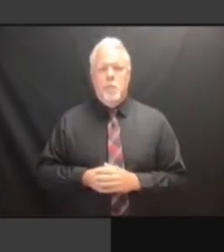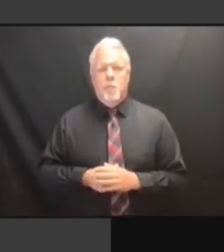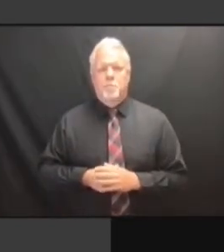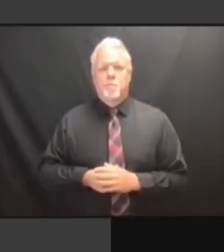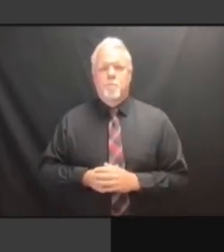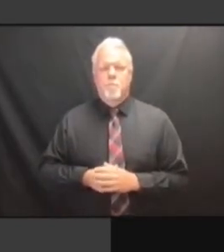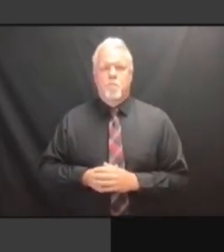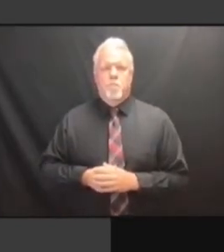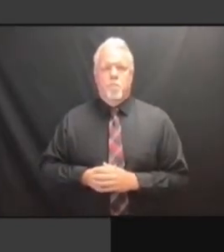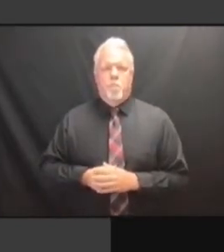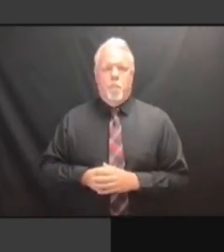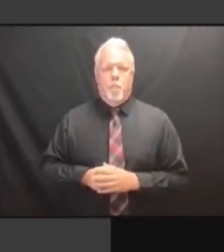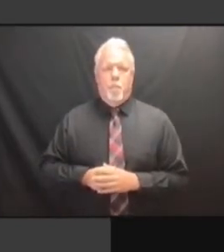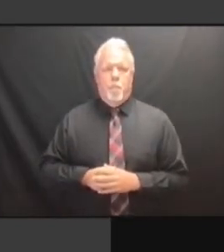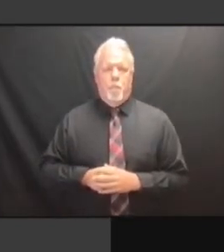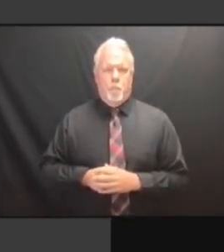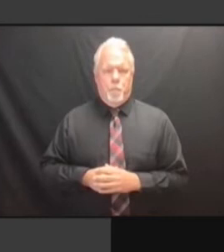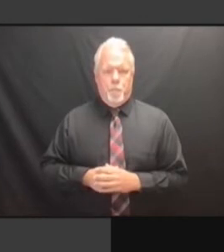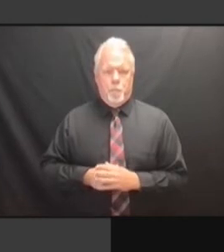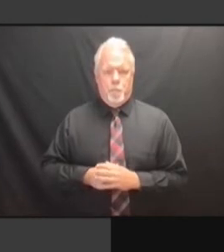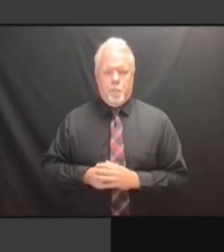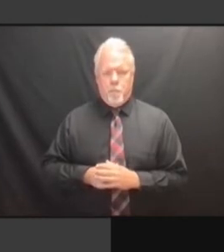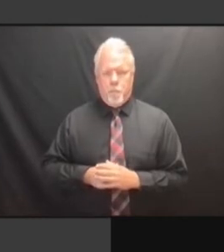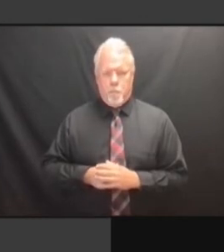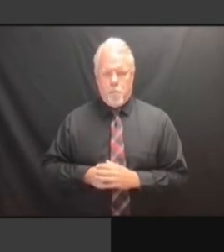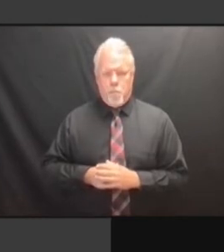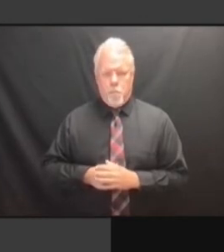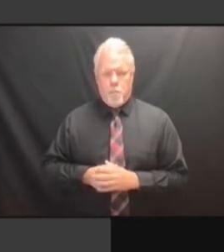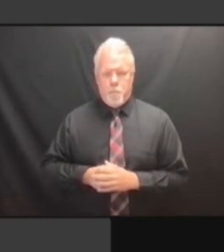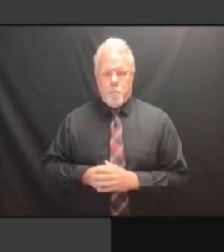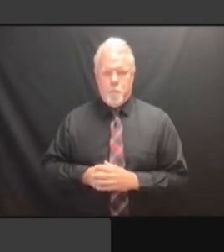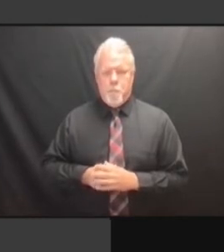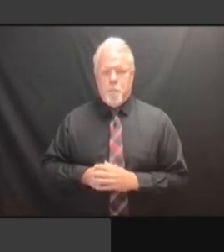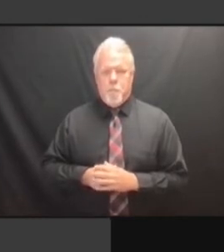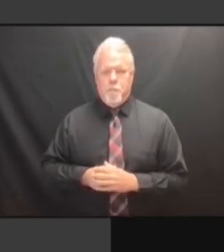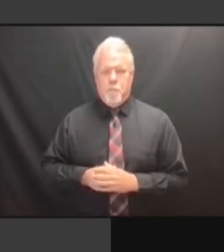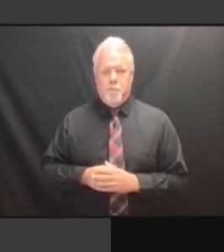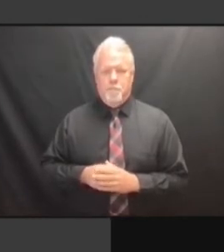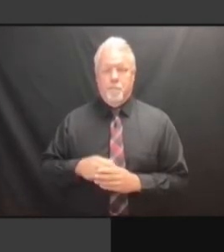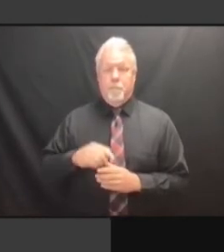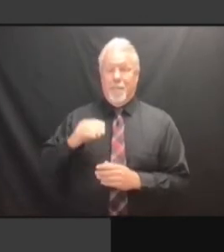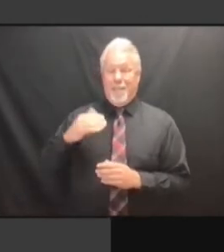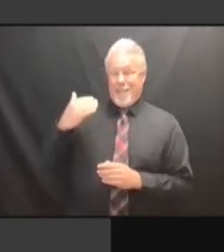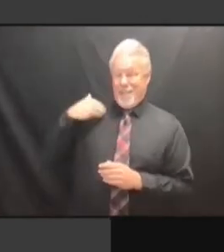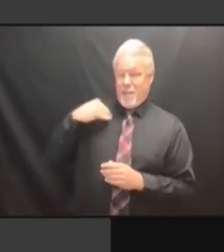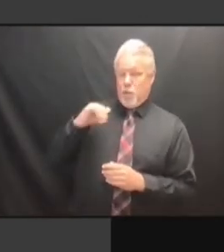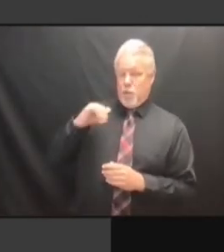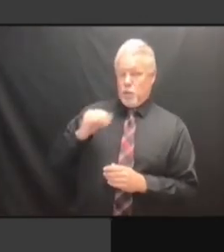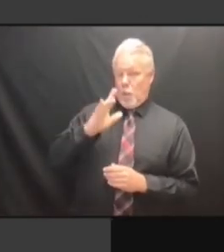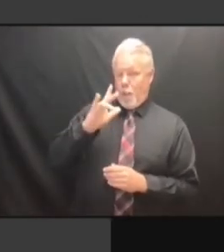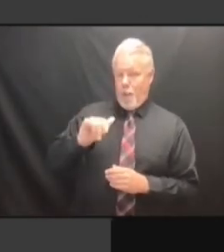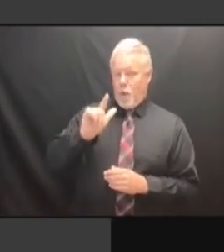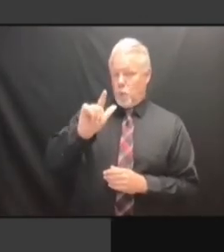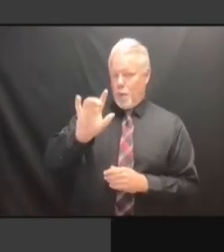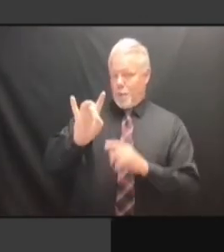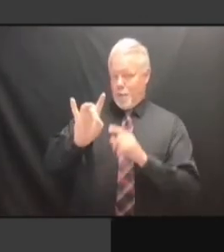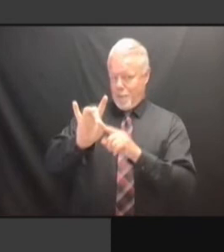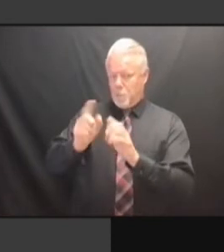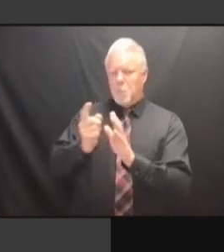I MOVE ADOPTION OF BOTH I MOVE ADOPTION OF BOTH MINUTES I MOVE ADOPTION OF BOTH MINUTES AS I MOVE ADOPTION OF BOTH MINUTES AS DRAFTED. MINUTES AS DRAFTED. MINUTES AS DRAFTED. >> MINUTES AS DRAFTED. >> SECOND? SECOND? SECOND? >> SECOND? >> MOVED SECOND? >> MOVED AND SECOND? >> MOVED AND SECONDED. MOVED AND SECONDED. MOVED AND SECONDED. ALL MOVED AND SECONDED. ALL IN MOVED AND SECONDED. ALL IN FAVOR? ALL IN FAVOR? ALL IN FAVOR? >> ALL IN FAVOR? >> AYE. AYE. AYE. >> AYE. >> OPPOSED? OPPOSED? OPPOSED? THOSE OPPOSED? THOSE ARE OPPOSED? THOSE ARE ADOPTED. THOSE ARE ADOPTED. THOSE ARE ADOPTED. WE THOSE ARE ADOPTED. WE WILL THOSE ARE ADOPTED. WE WILL NOW THOSE ARE ADOPTED. WE WILL NOW GO